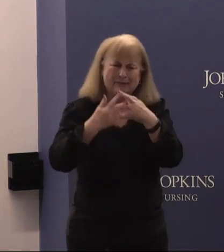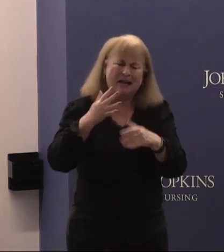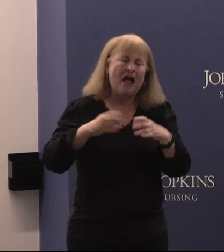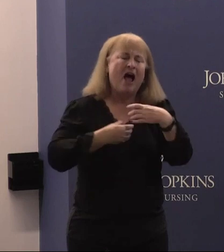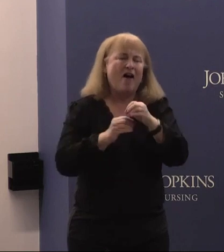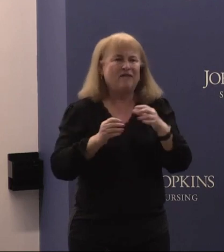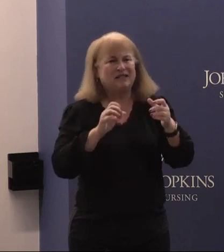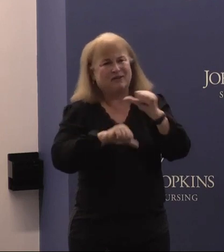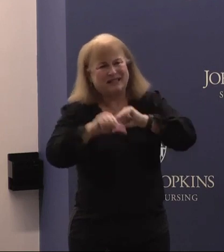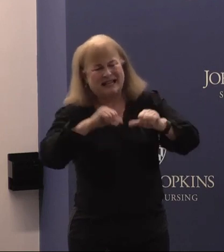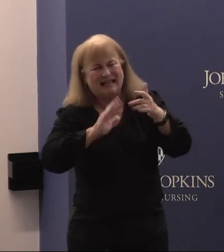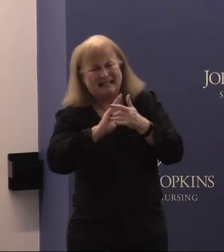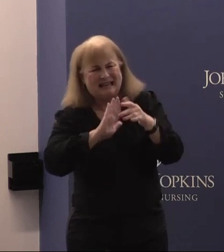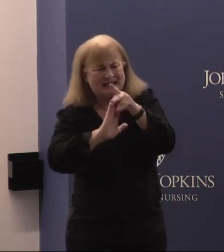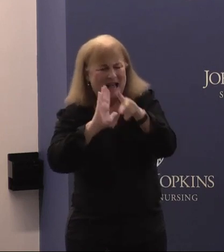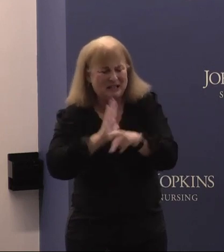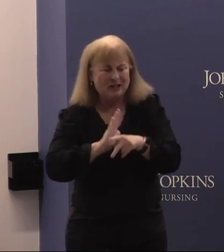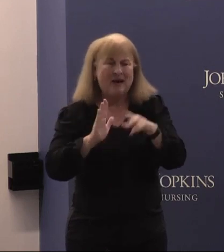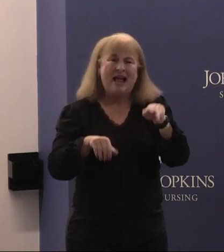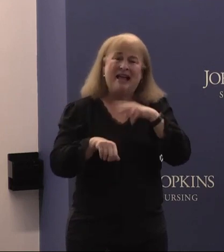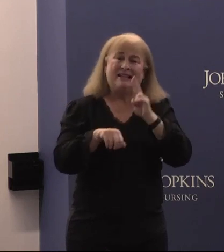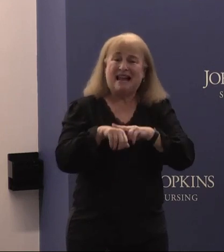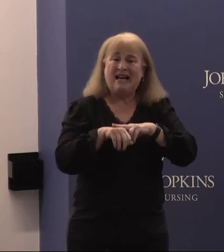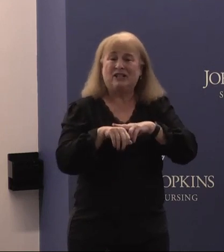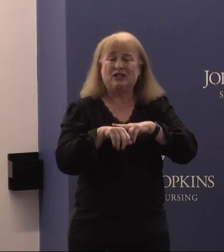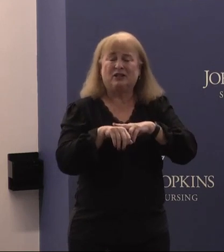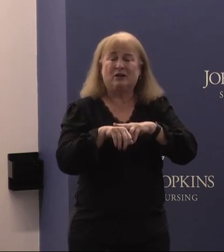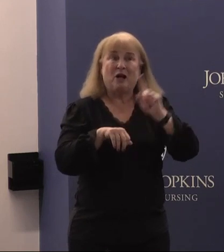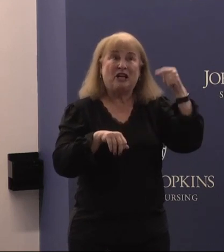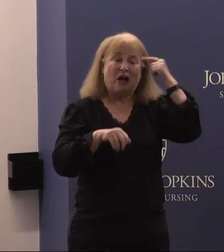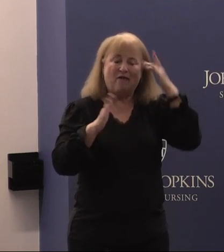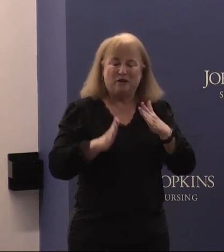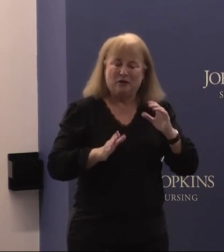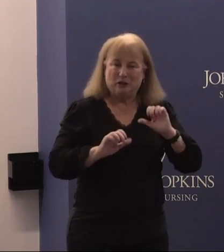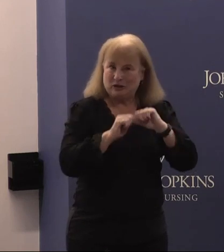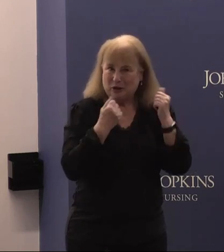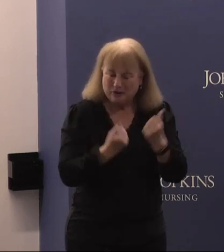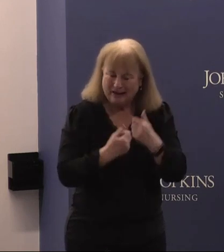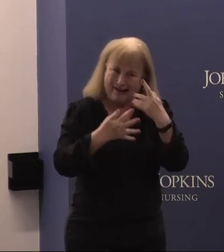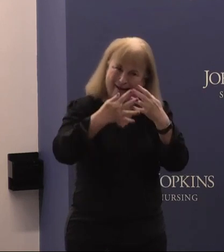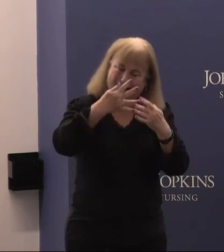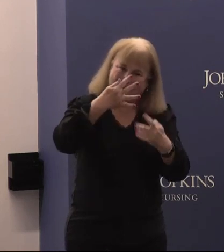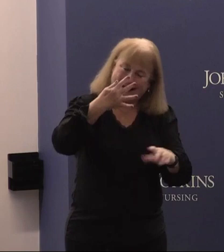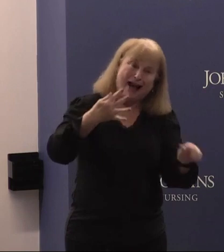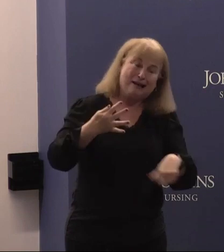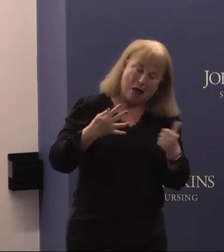Technology Policy, the National Governs Governor's Association, and other organizations that govern